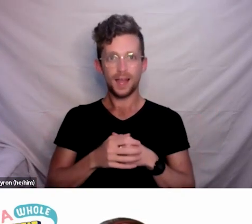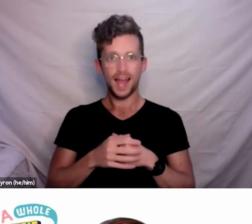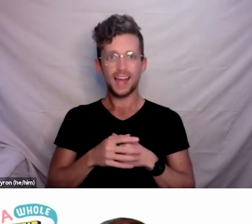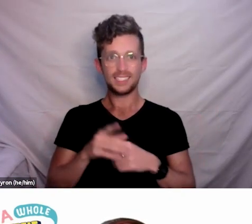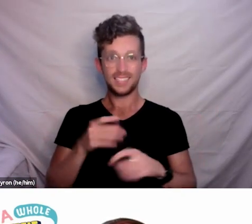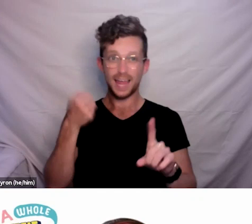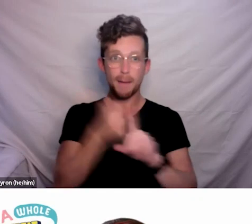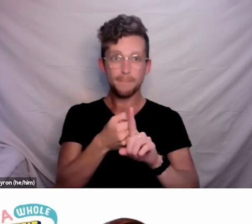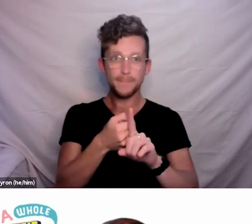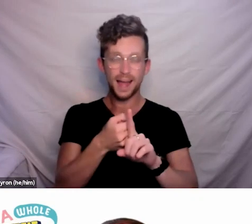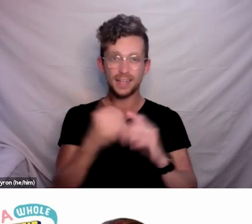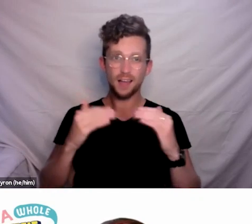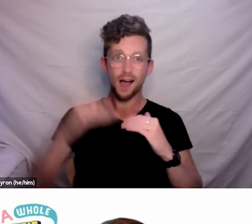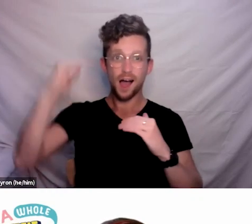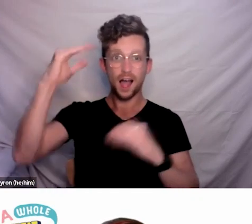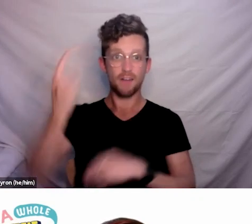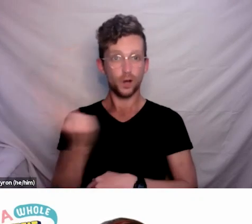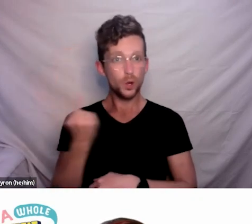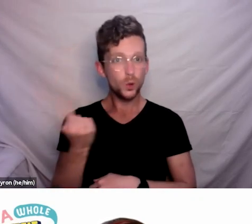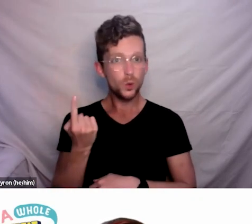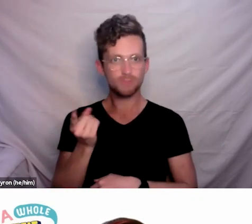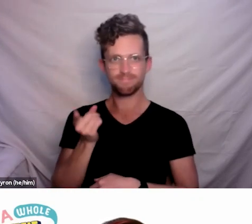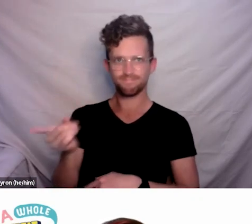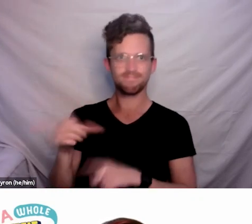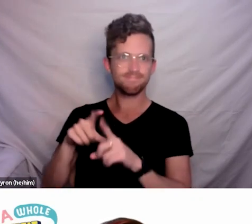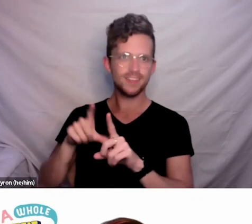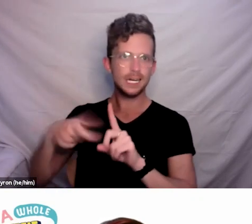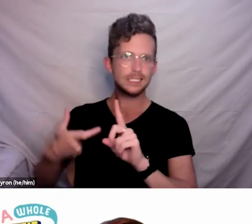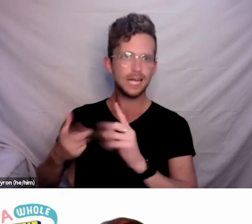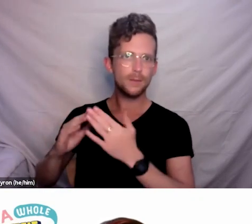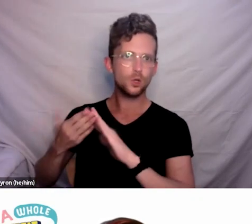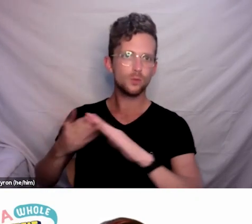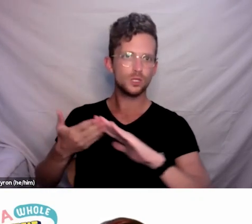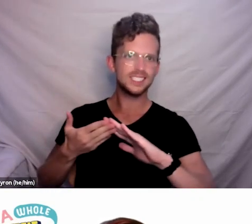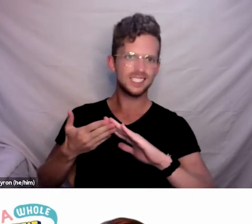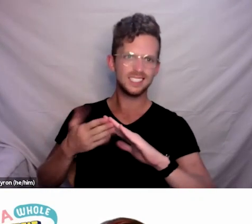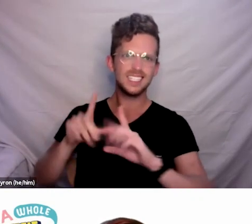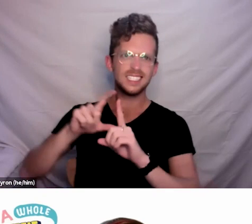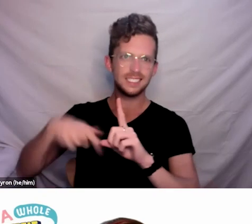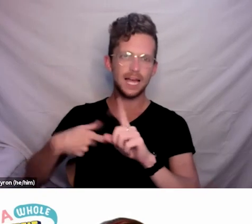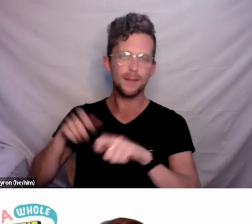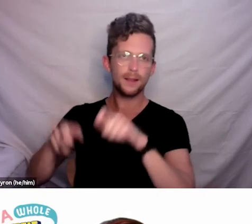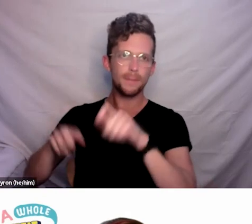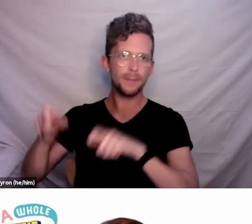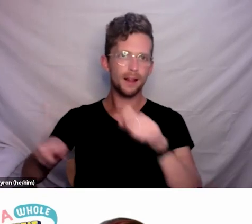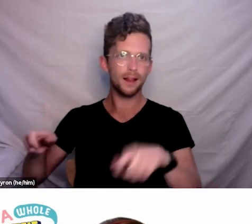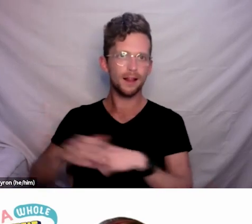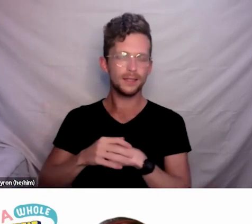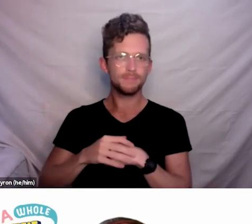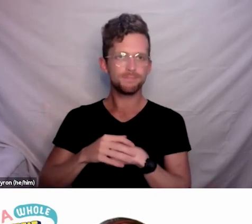So this is a really important issue for disabled people. Whaikaha has a role working with other government